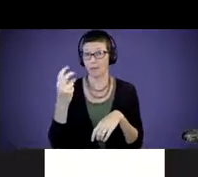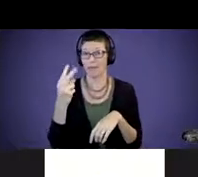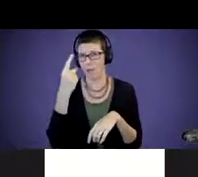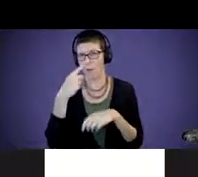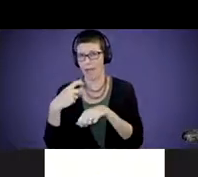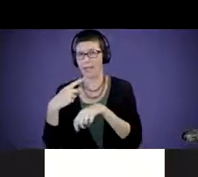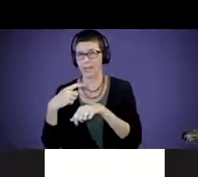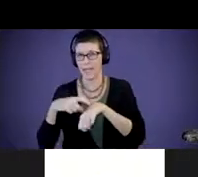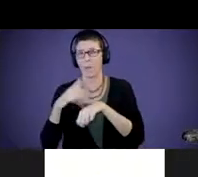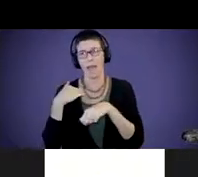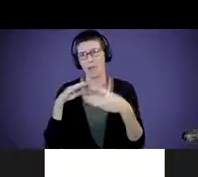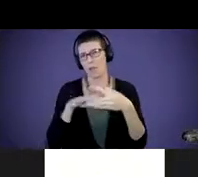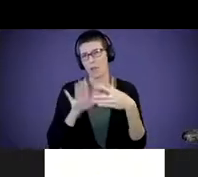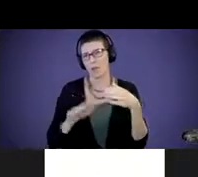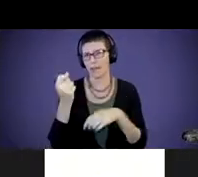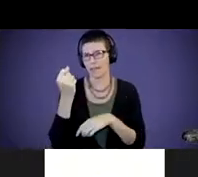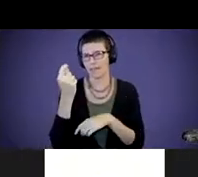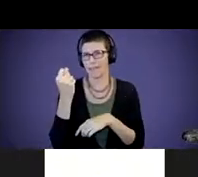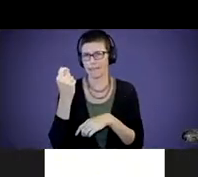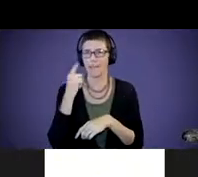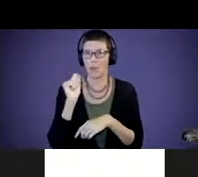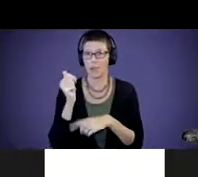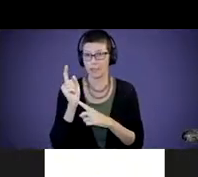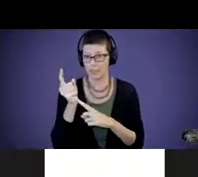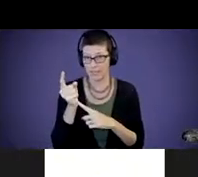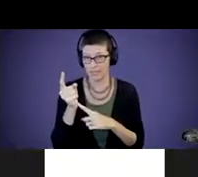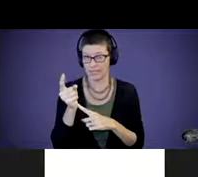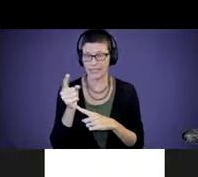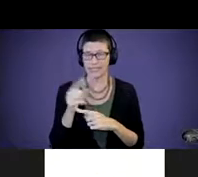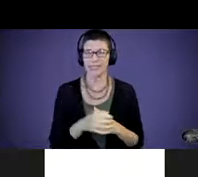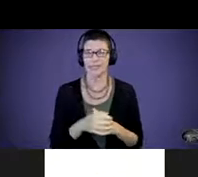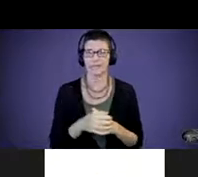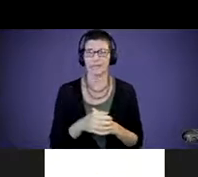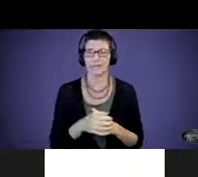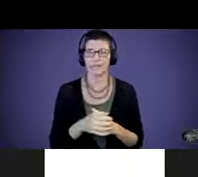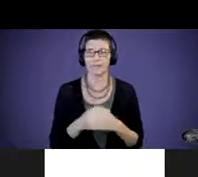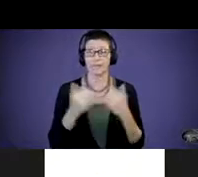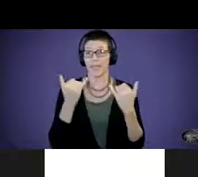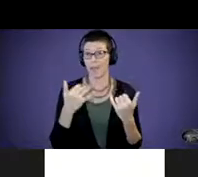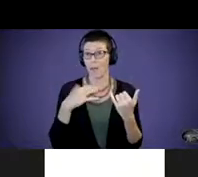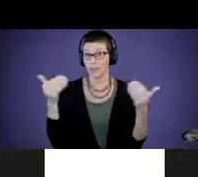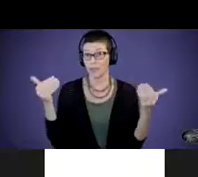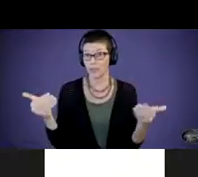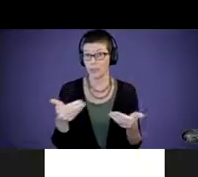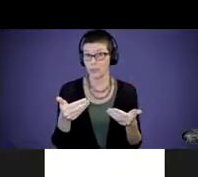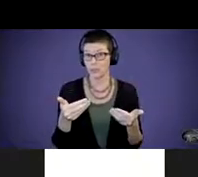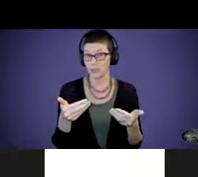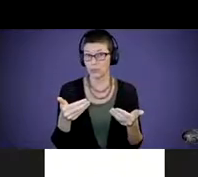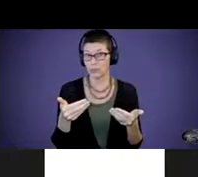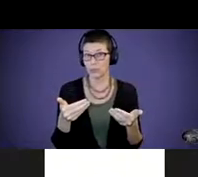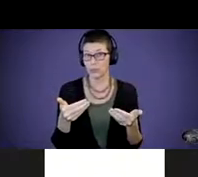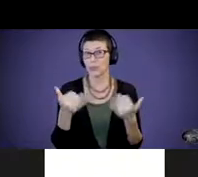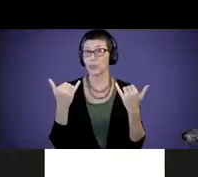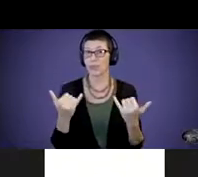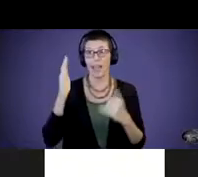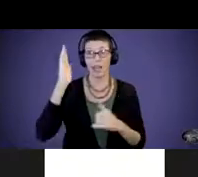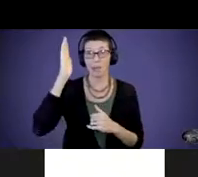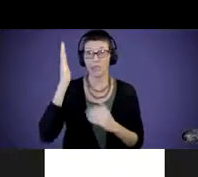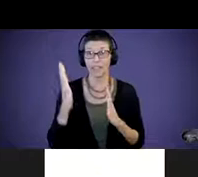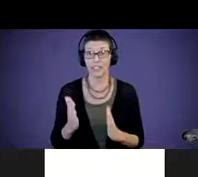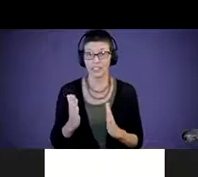11 o'clock for 10 minutes. And now I'd like to introduce today's presenter, Terry Patterson.